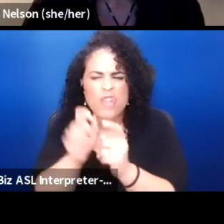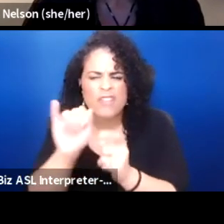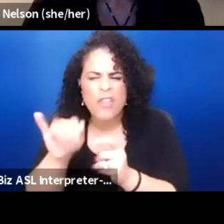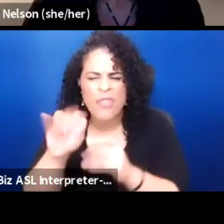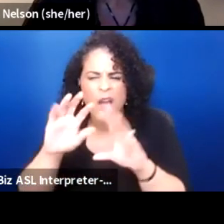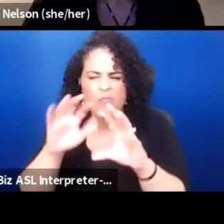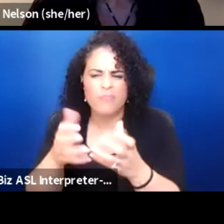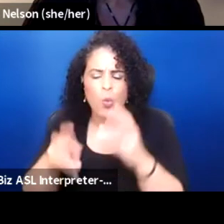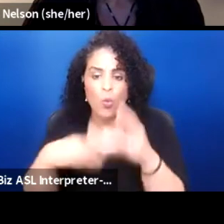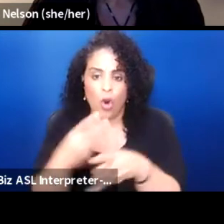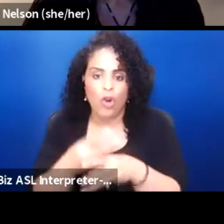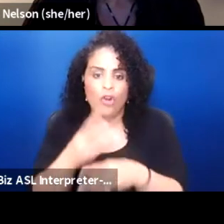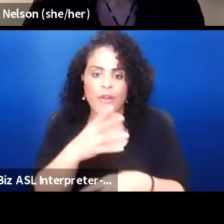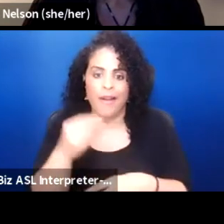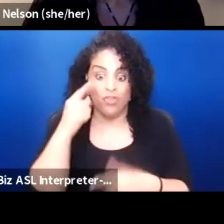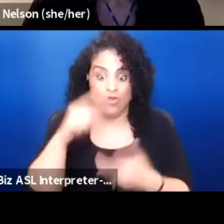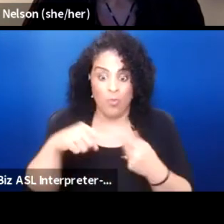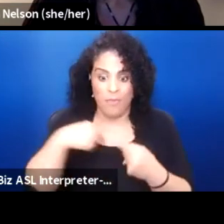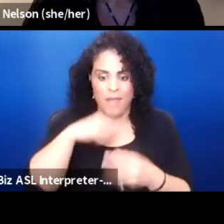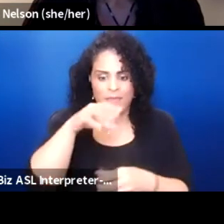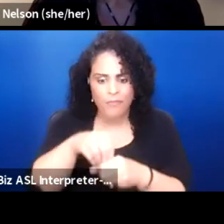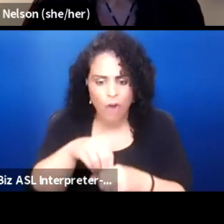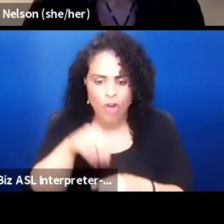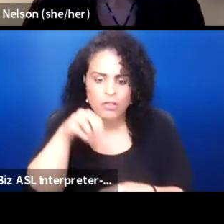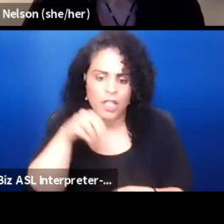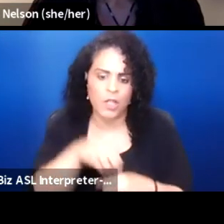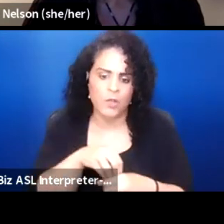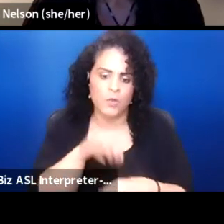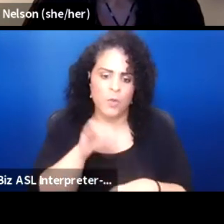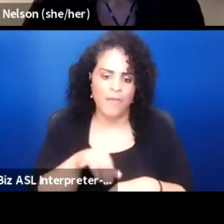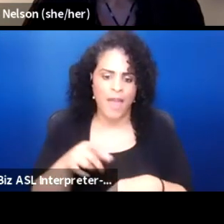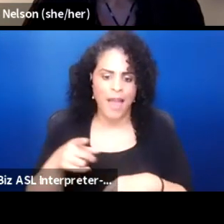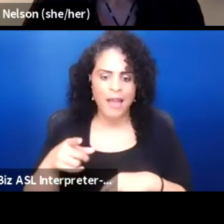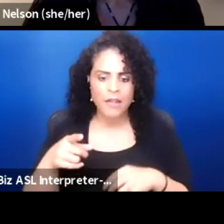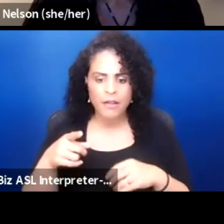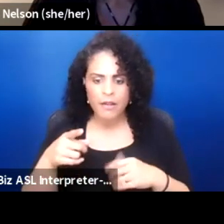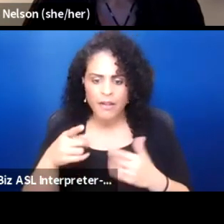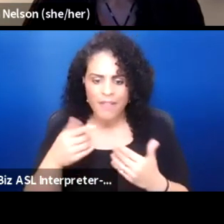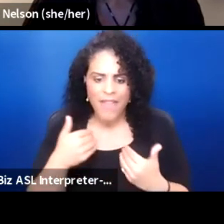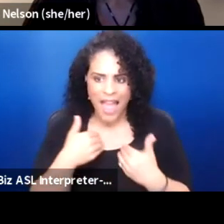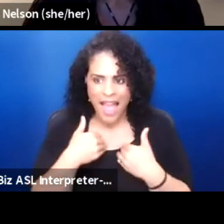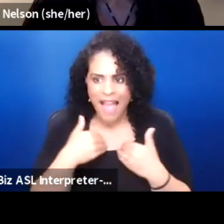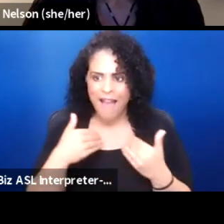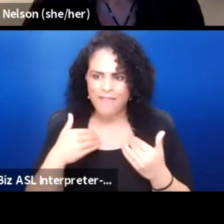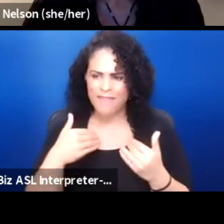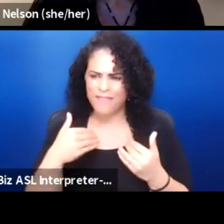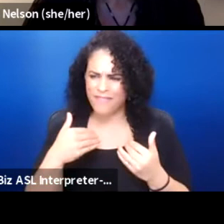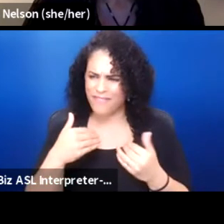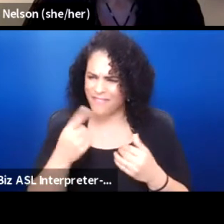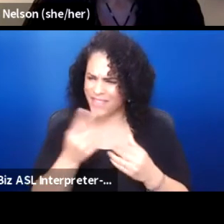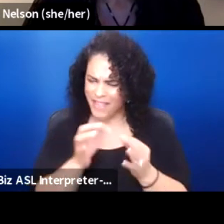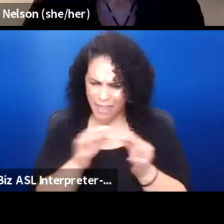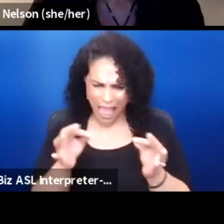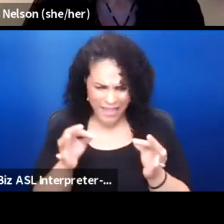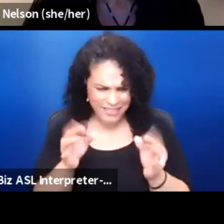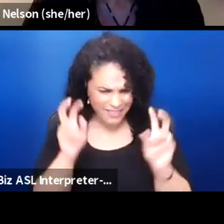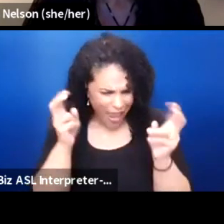But it always to me falls into that line of there's a line by a group called, a title, a great title of an album